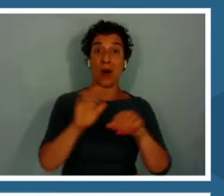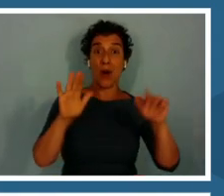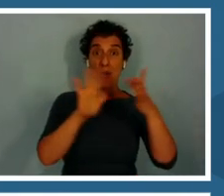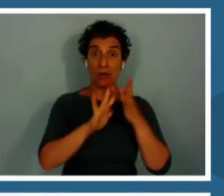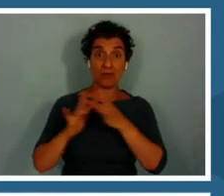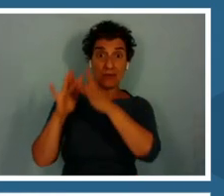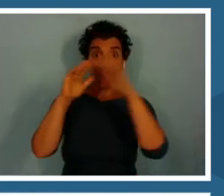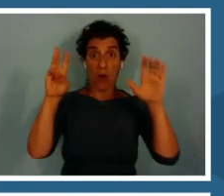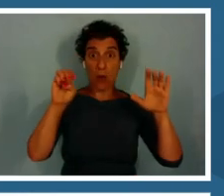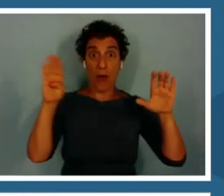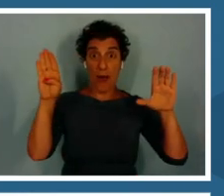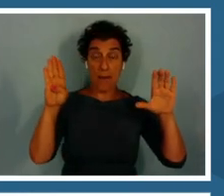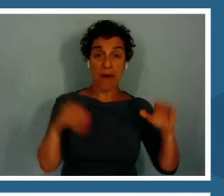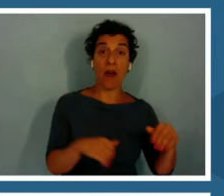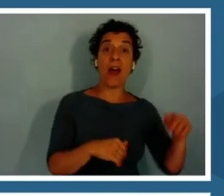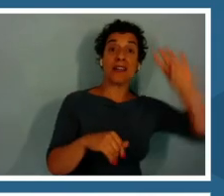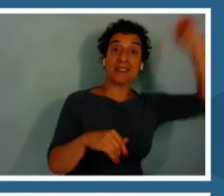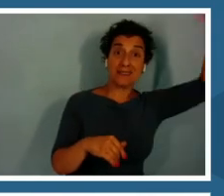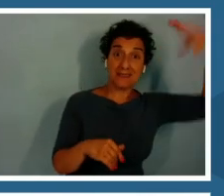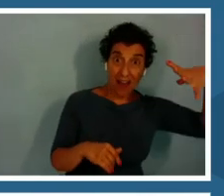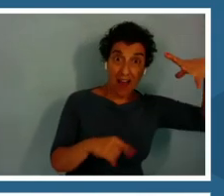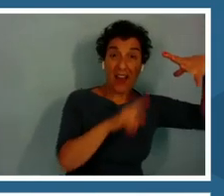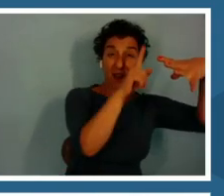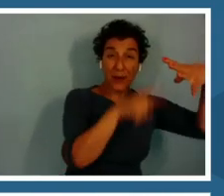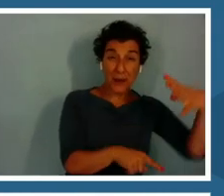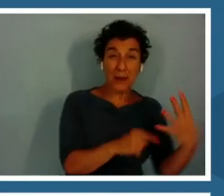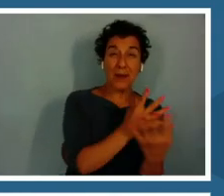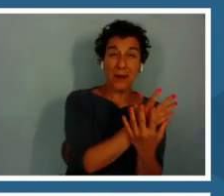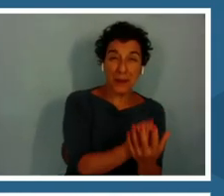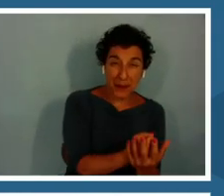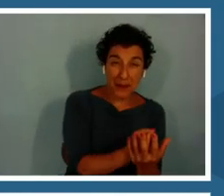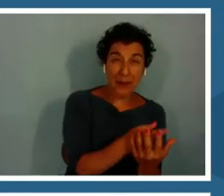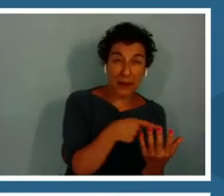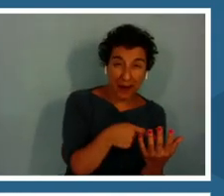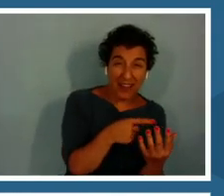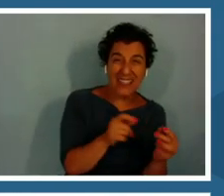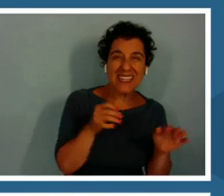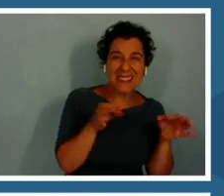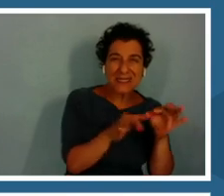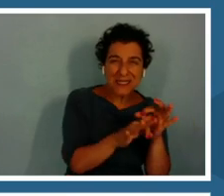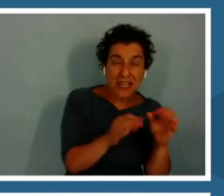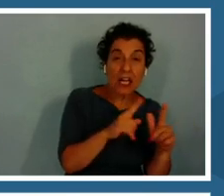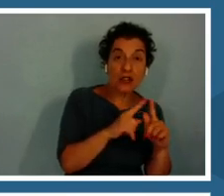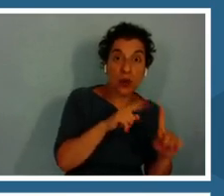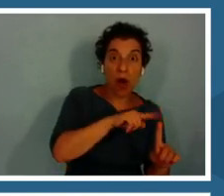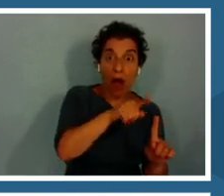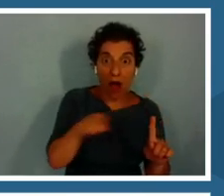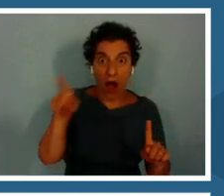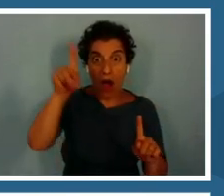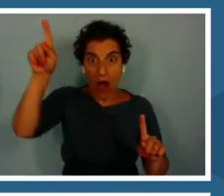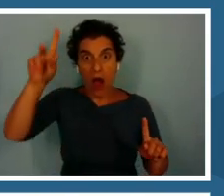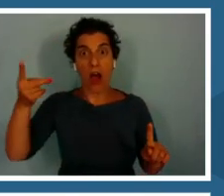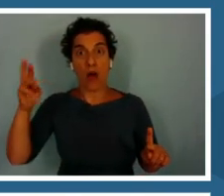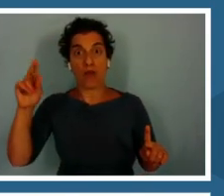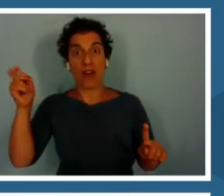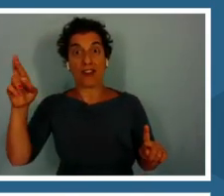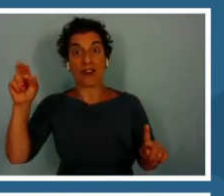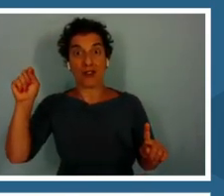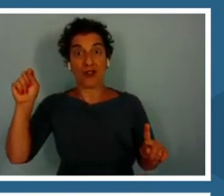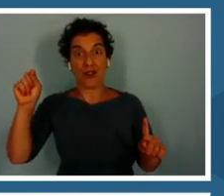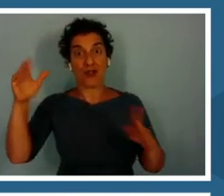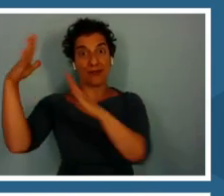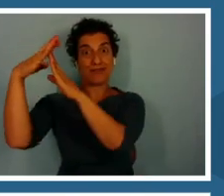from the sun to the microscopic plankton all the way to the apex predators of the reef.